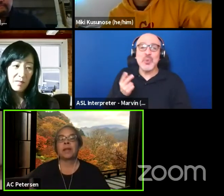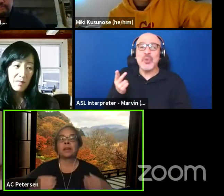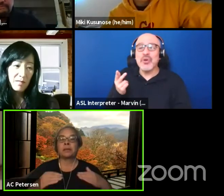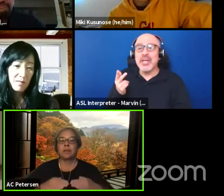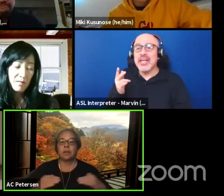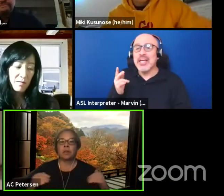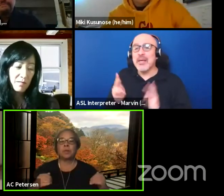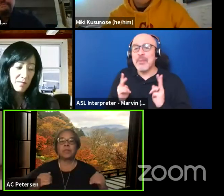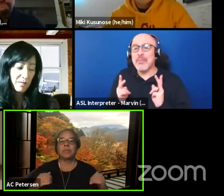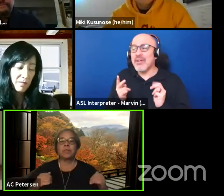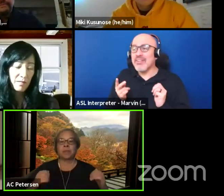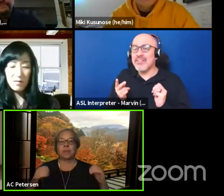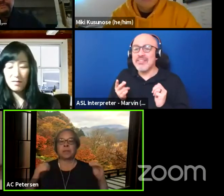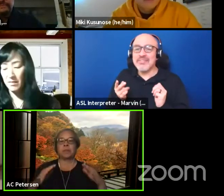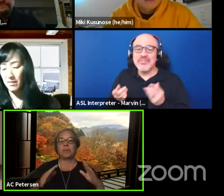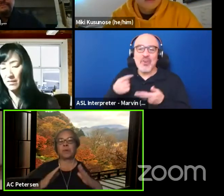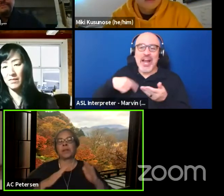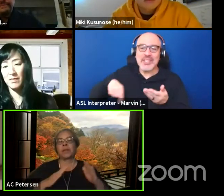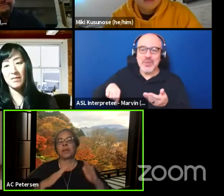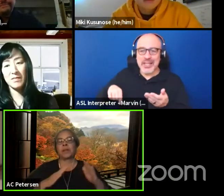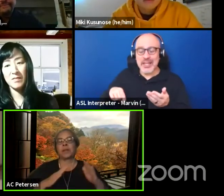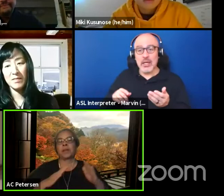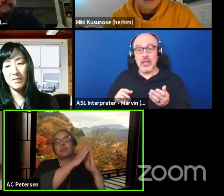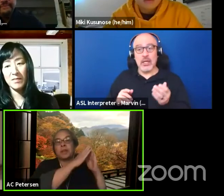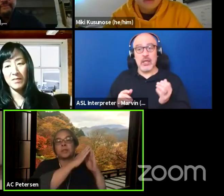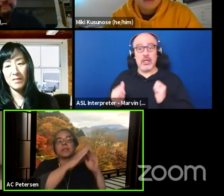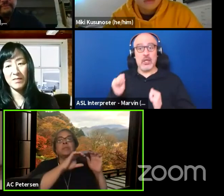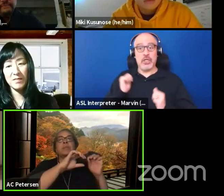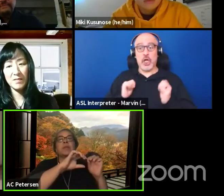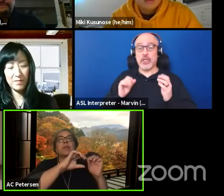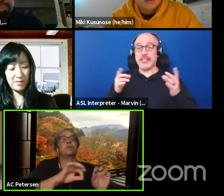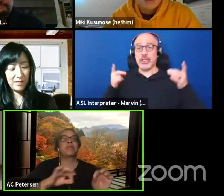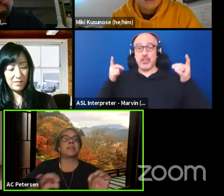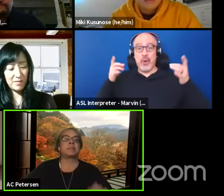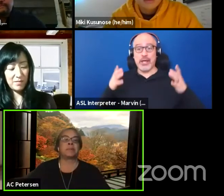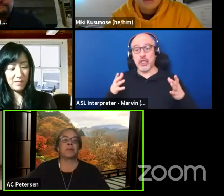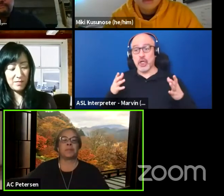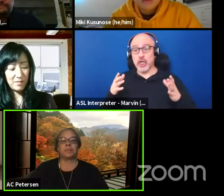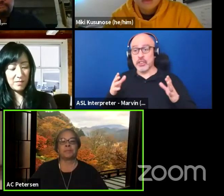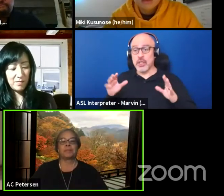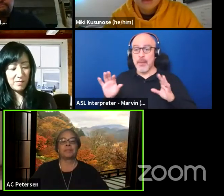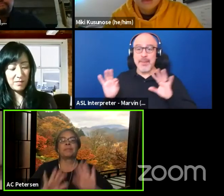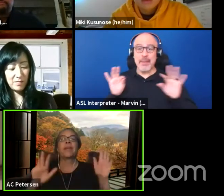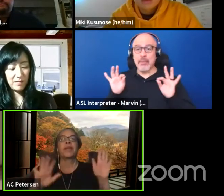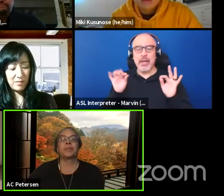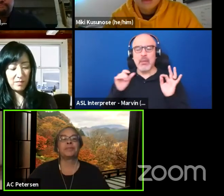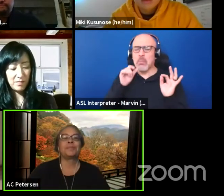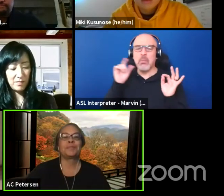Like who says that the people who are the artistic directors are choosing these people. Thank you.